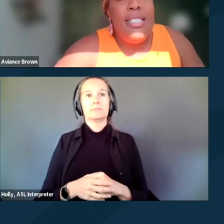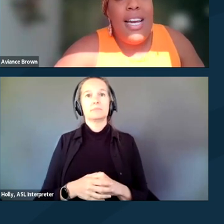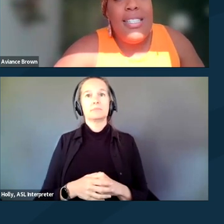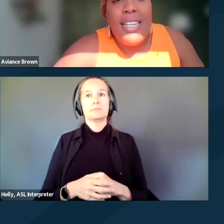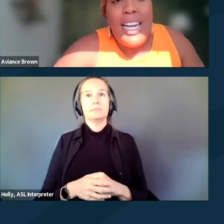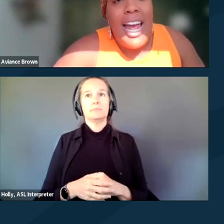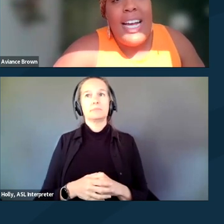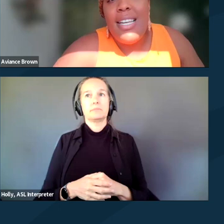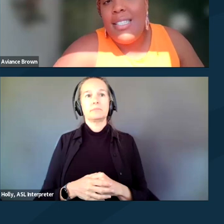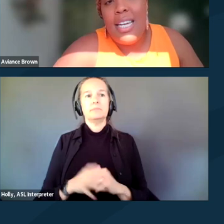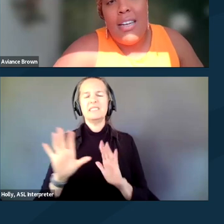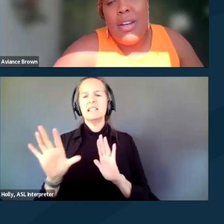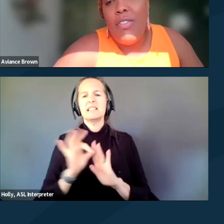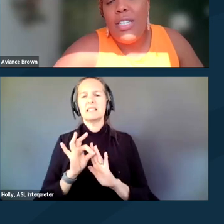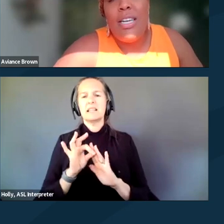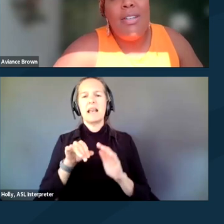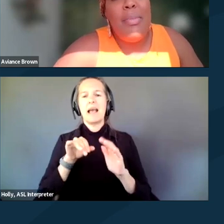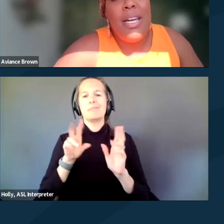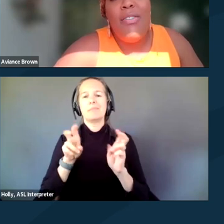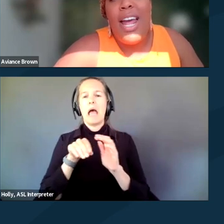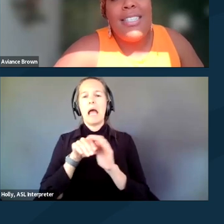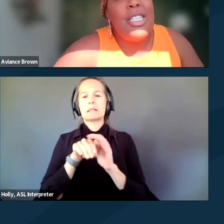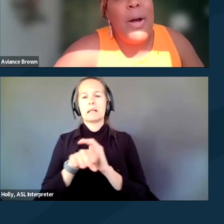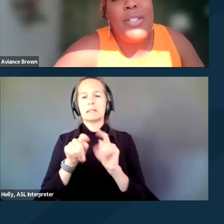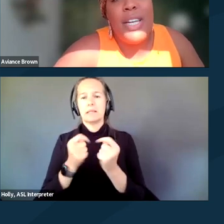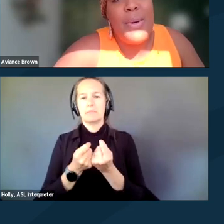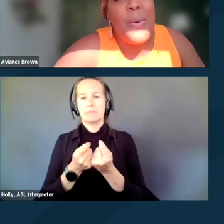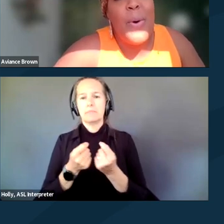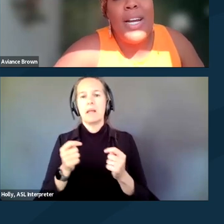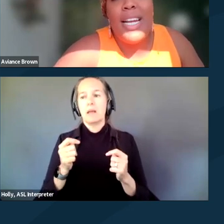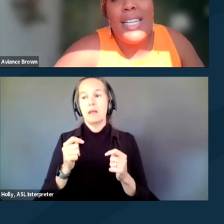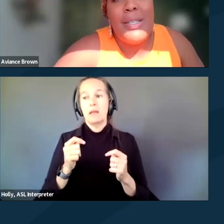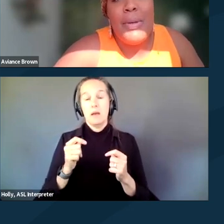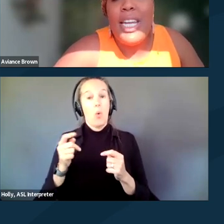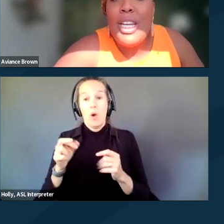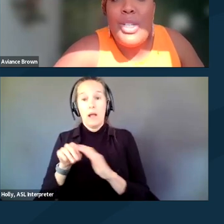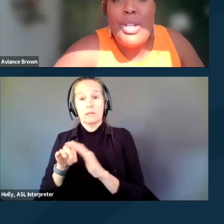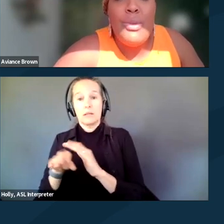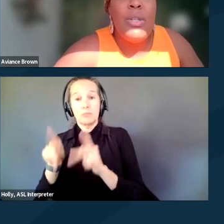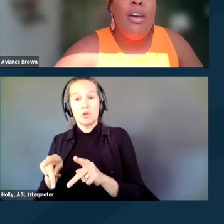Designate an access team. And if your team isn't big enough, an access person who will coordinate accessibility issues